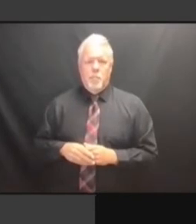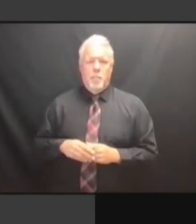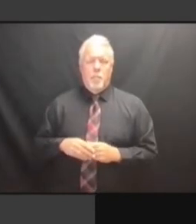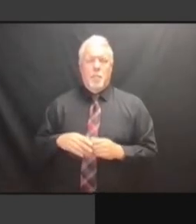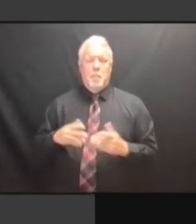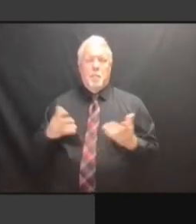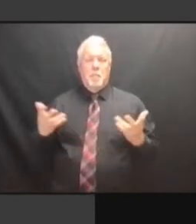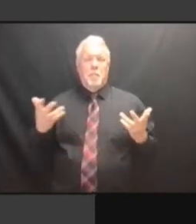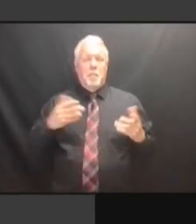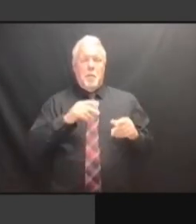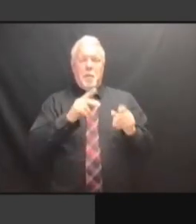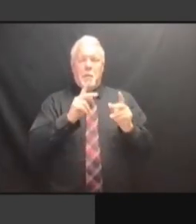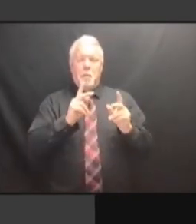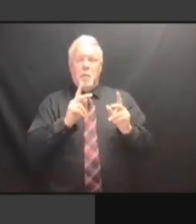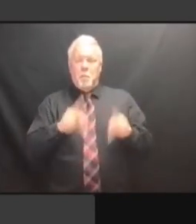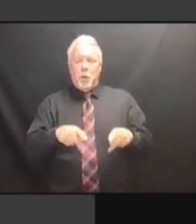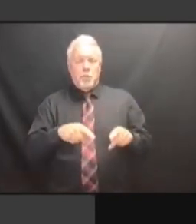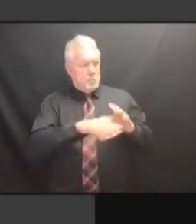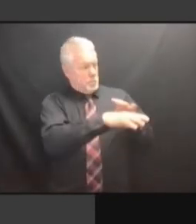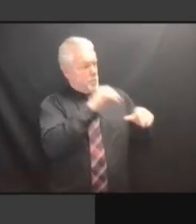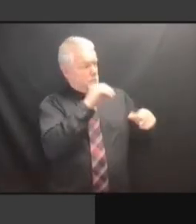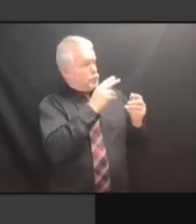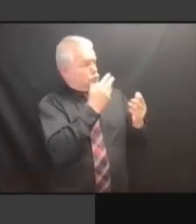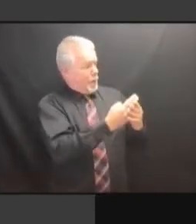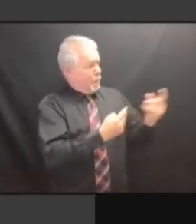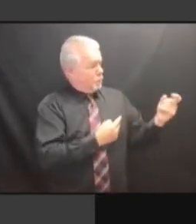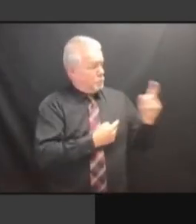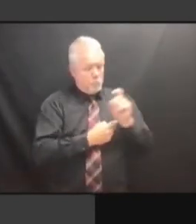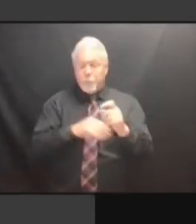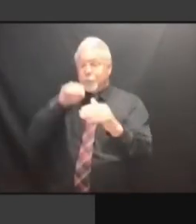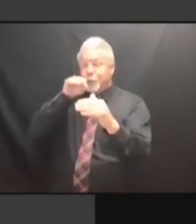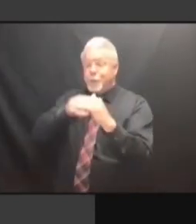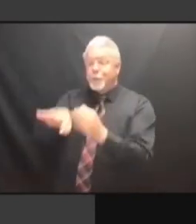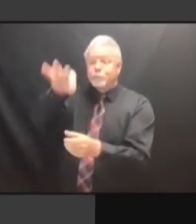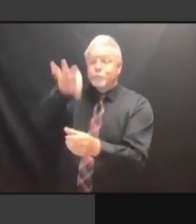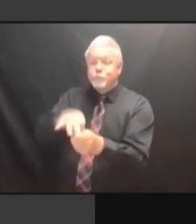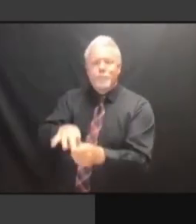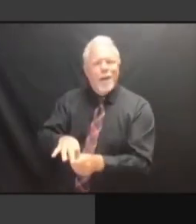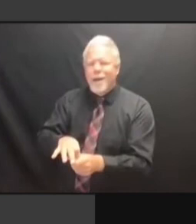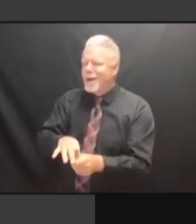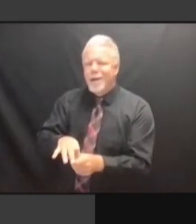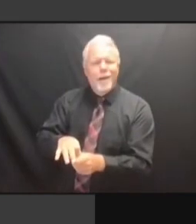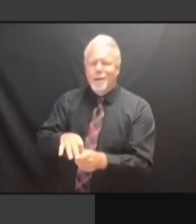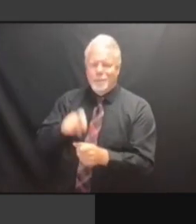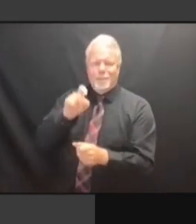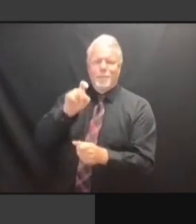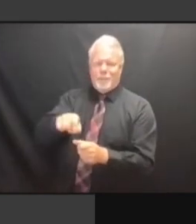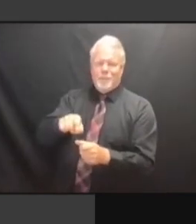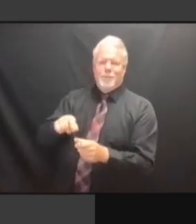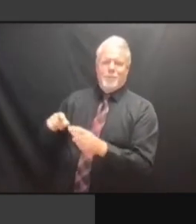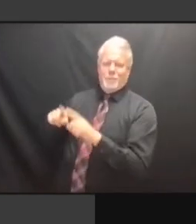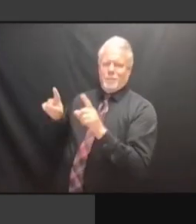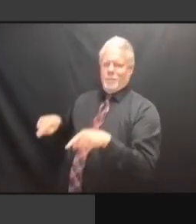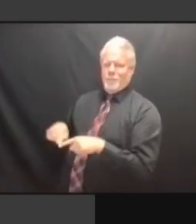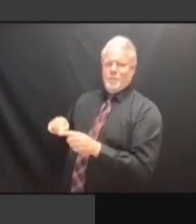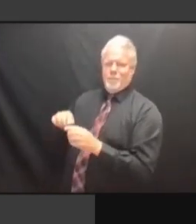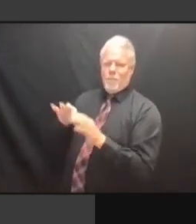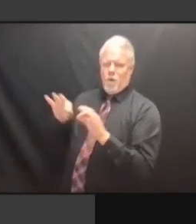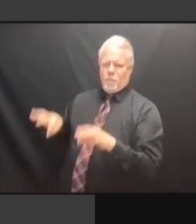IF SOMEBODY WALKS IN MY DOOR, I DON'T HAVE TO IF SOMEBODY WALKS IN MY DOOR, I DON'T HAVE TO CHECK IF SOMEBODY WALKS IN MY DOOR, I DON'T HAVE TO CHECK ON IF SOMEBODY WALKS IN MY DOOR, I DON'T HAVE TO CHECK ON THEIR DON'T HAVE TO CHECK ON THEIR DON'T HAVE TO CHECK ON THEIR STATUS. STATUS. STATUS. >> STATUS. >> RIGHT. RIGHT. RIGHT. THE RIGHT. THE PROBLEM RIGHT. THE PROBLEM IS RIGHT. THE PROBLEM IS GOING RIGHT. THE PROBLEM IS GOING TO RIGHT. THE PROBLEM IS GOING TO COME THE PROBLEM IS GOING TO COME THE PROBLEM IS GOING TO COME WITH THE PROBLEM IS GOING TO COME WITH THE THE PROBLEM IS GOING TO COME WITH THE REVOCATION THE PROBLEM IS GOING TO COME WITH THE REVOCATION AND THE PROBLEM IS GOING TO COME WITH THE REVOCATION AND THEN WITH THE REVOCATION AND THEN WITH THE REVOCATION AND THEN THEY'RE